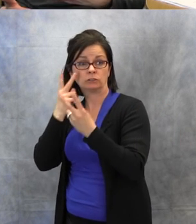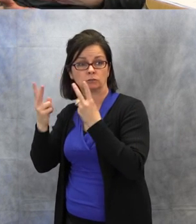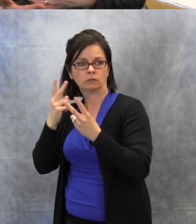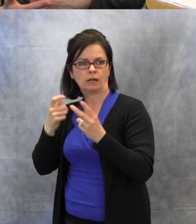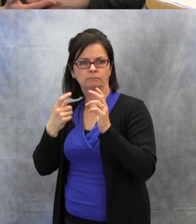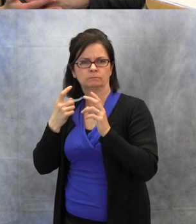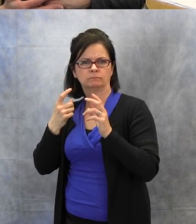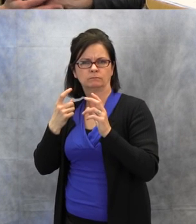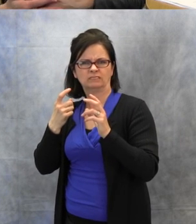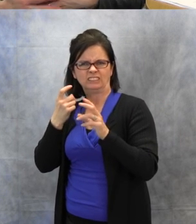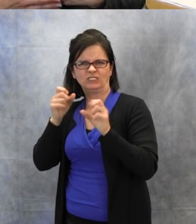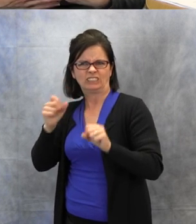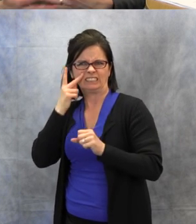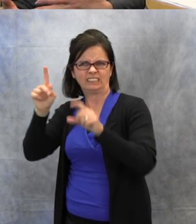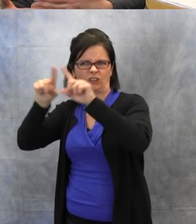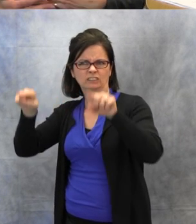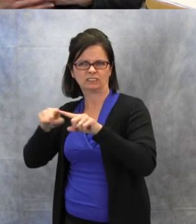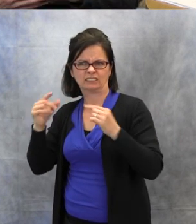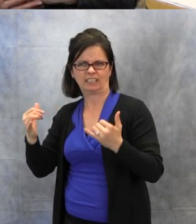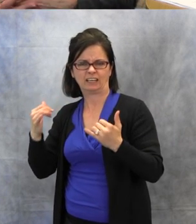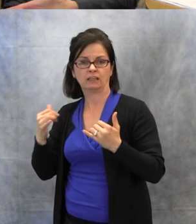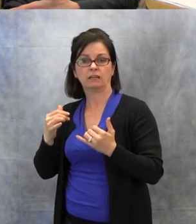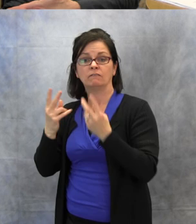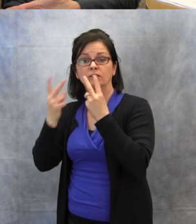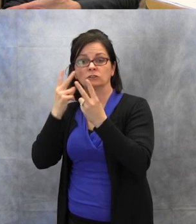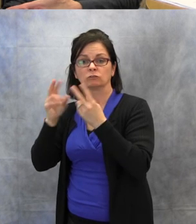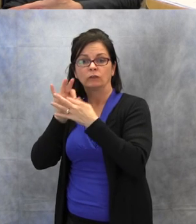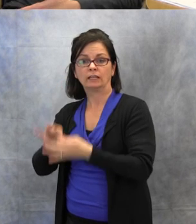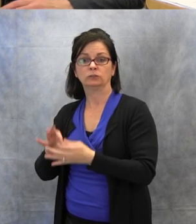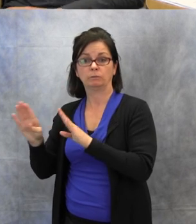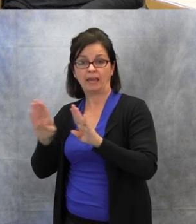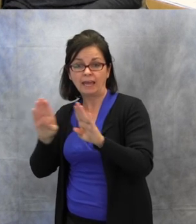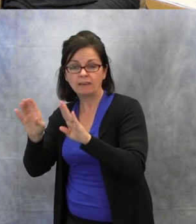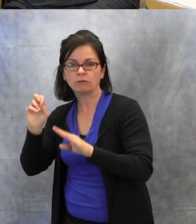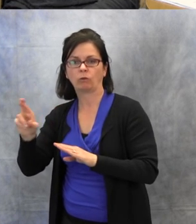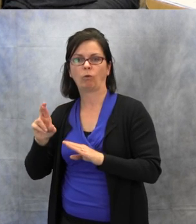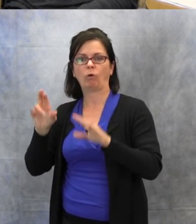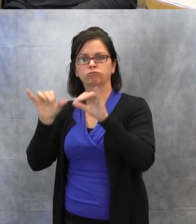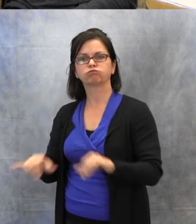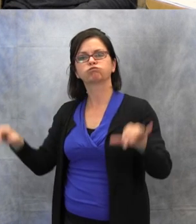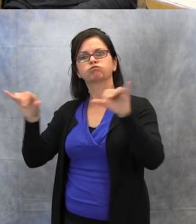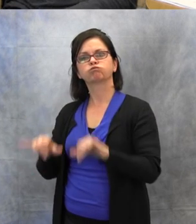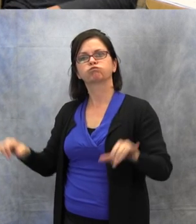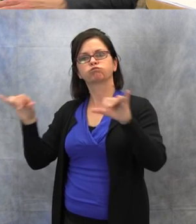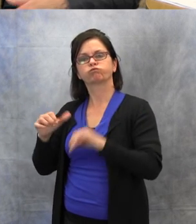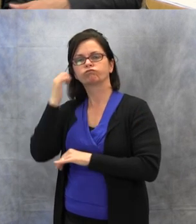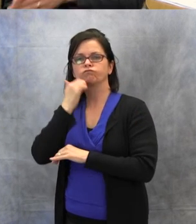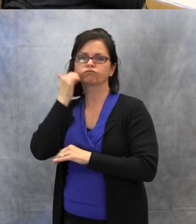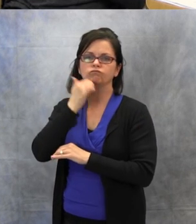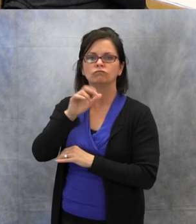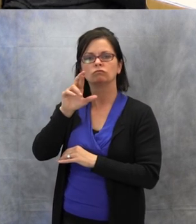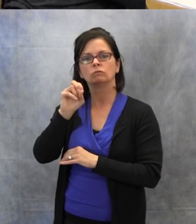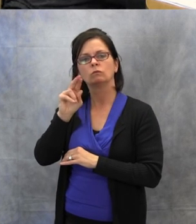a visual related to behavior or routines in the class, because then you can just easily refer to this.